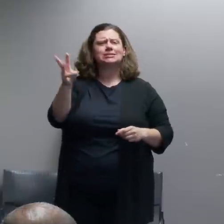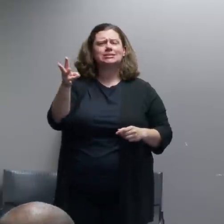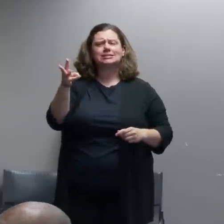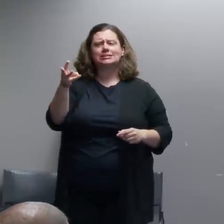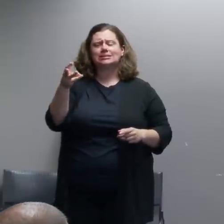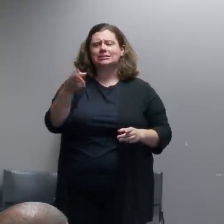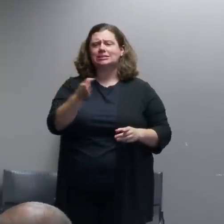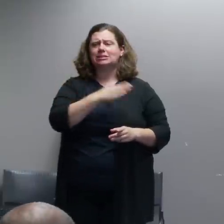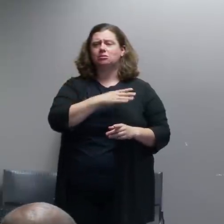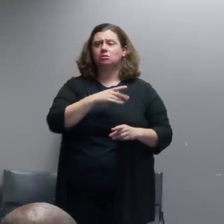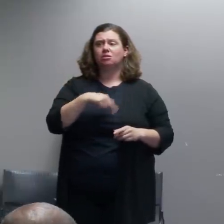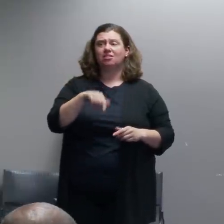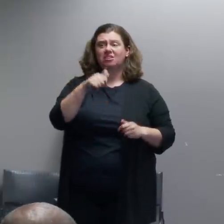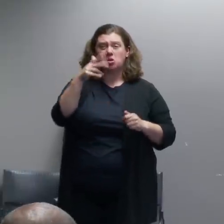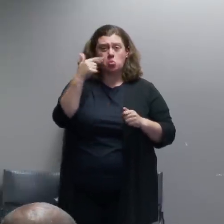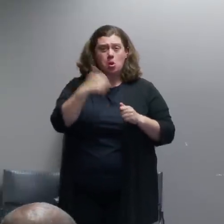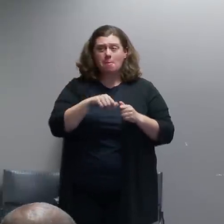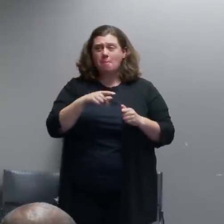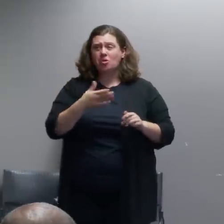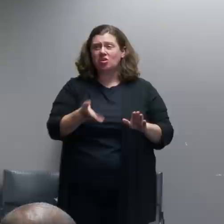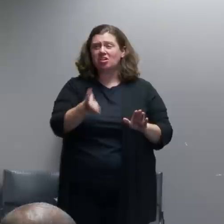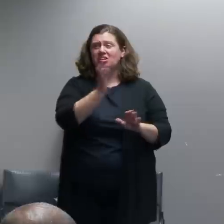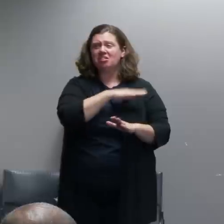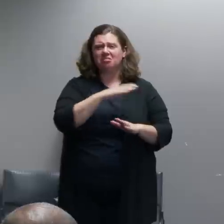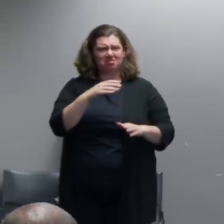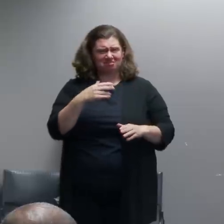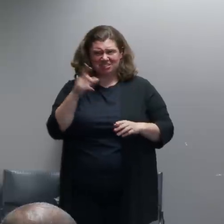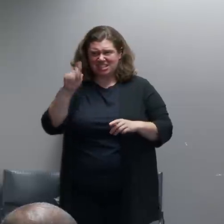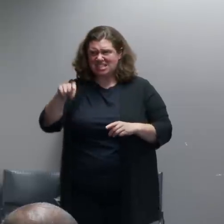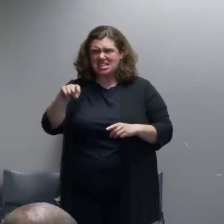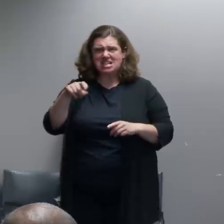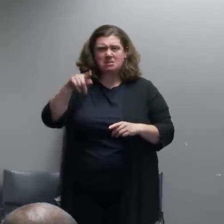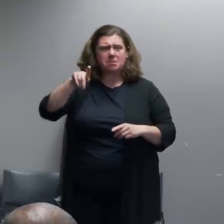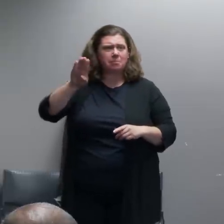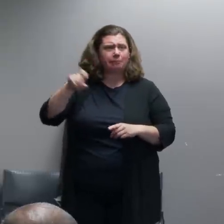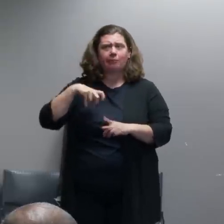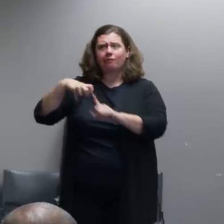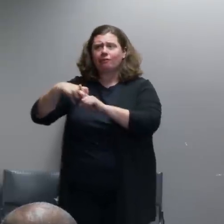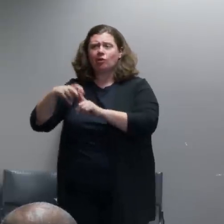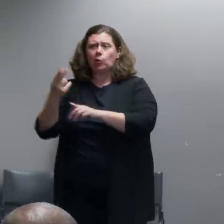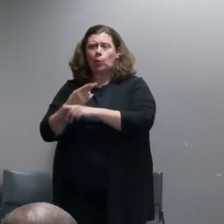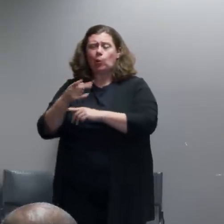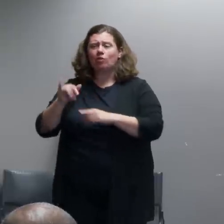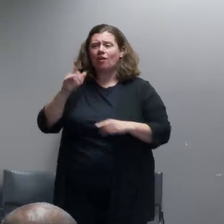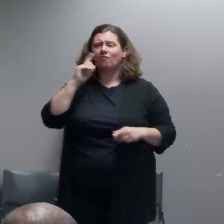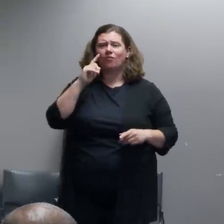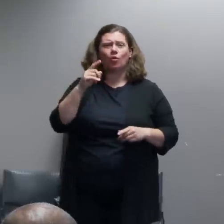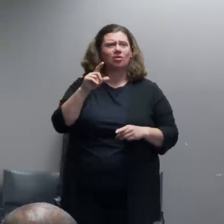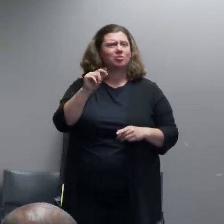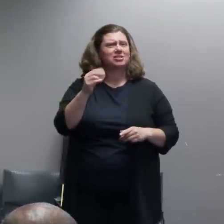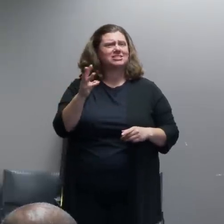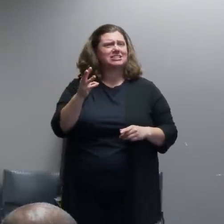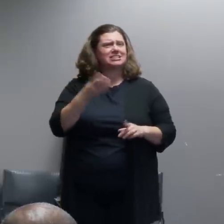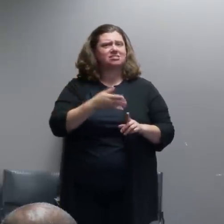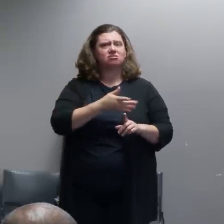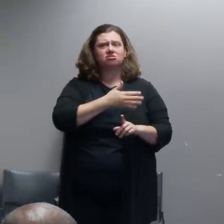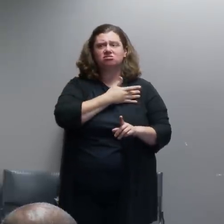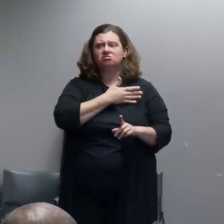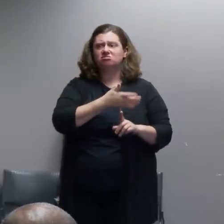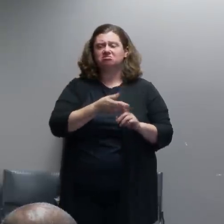a time when we used it in the Portland Police Bureau. We think maybe it had been used by some other agencies back in the 60s in Portland but that's